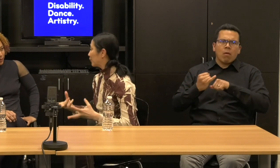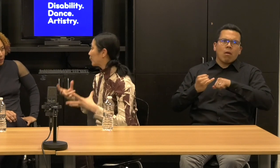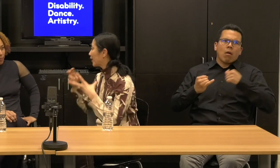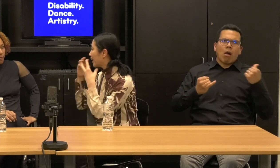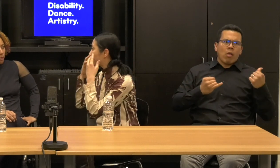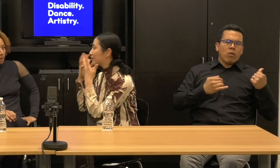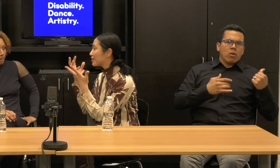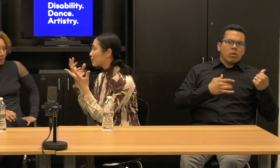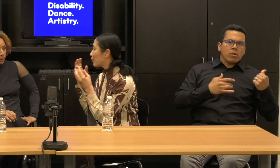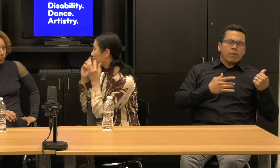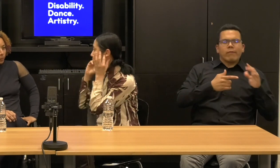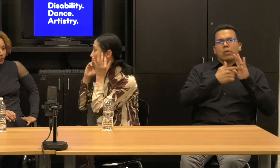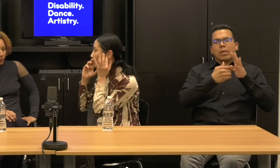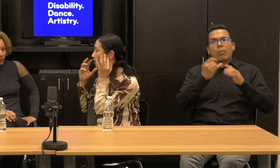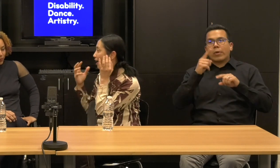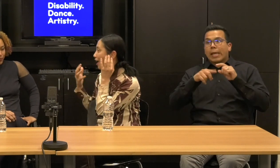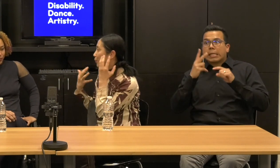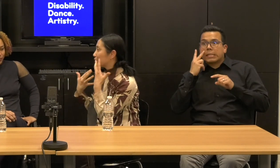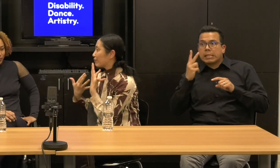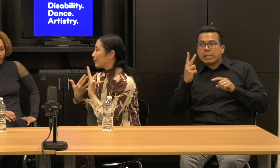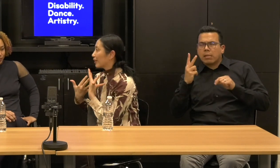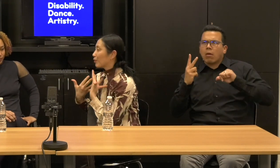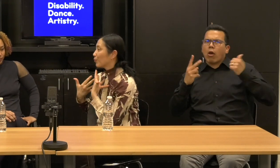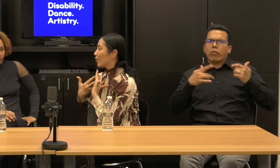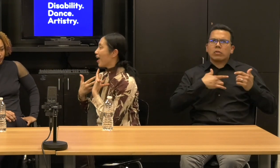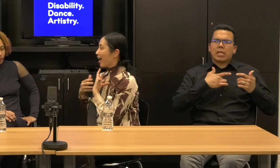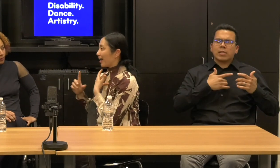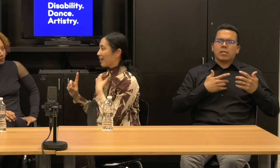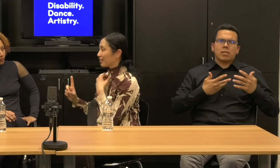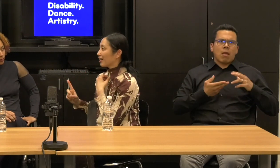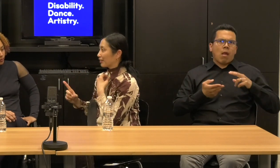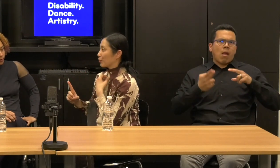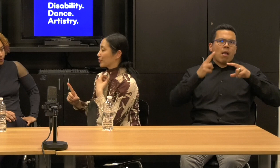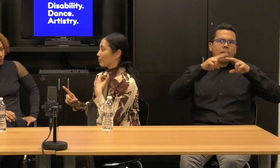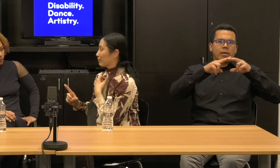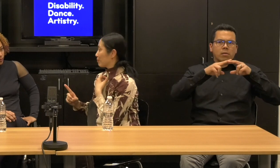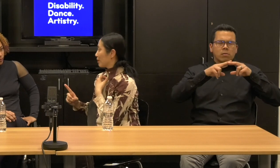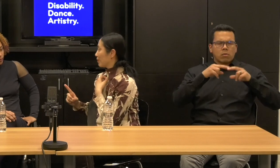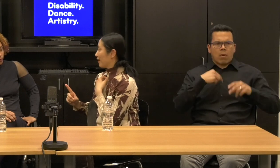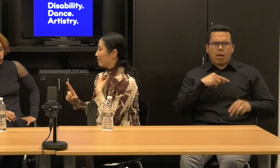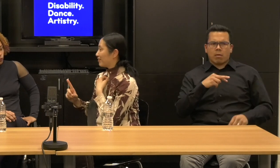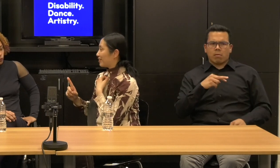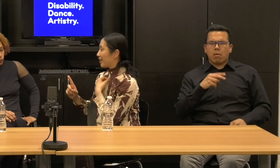People who can't see people get here, I always feel like, oh, I think I can learn something from them.